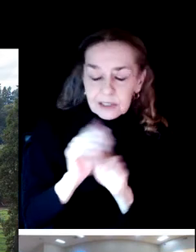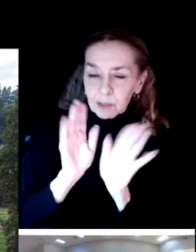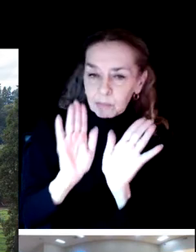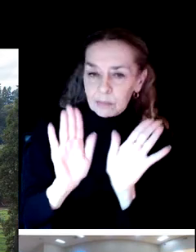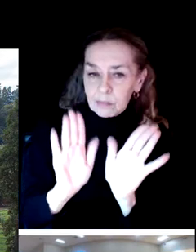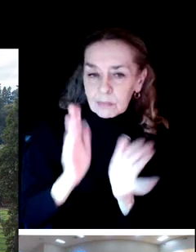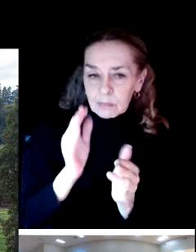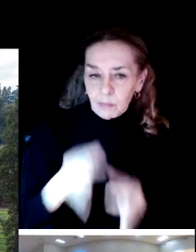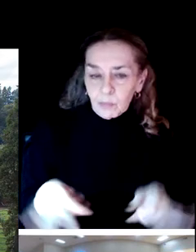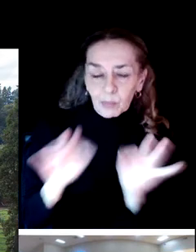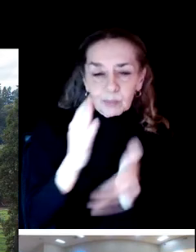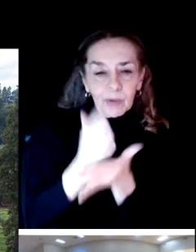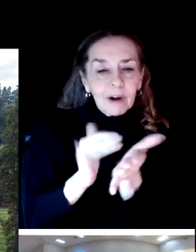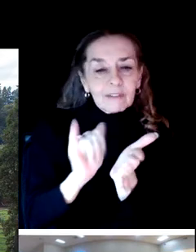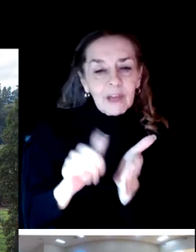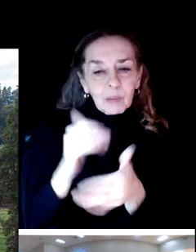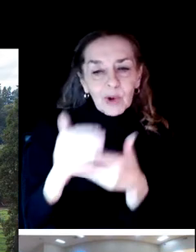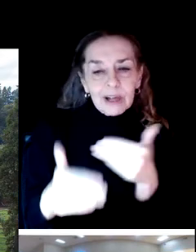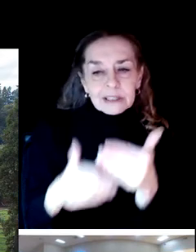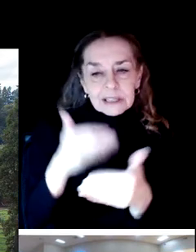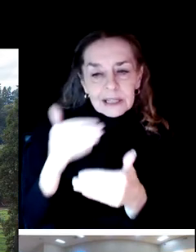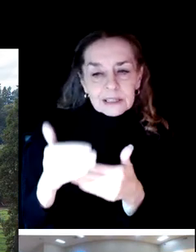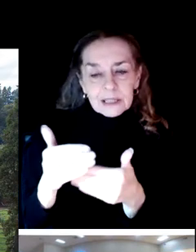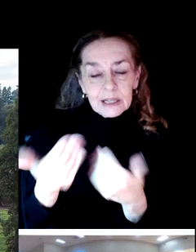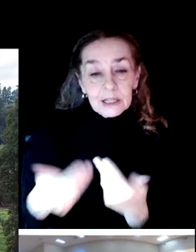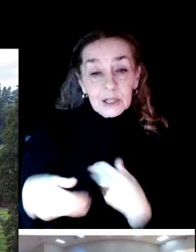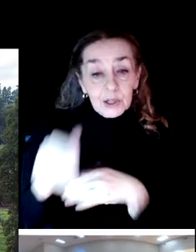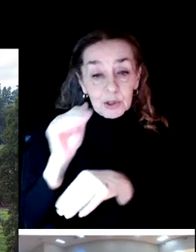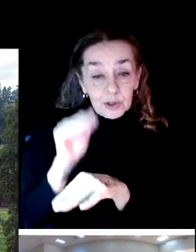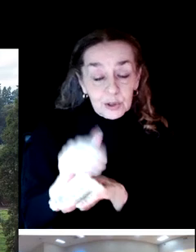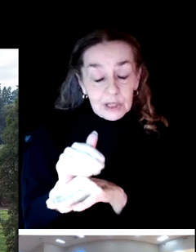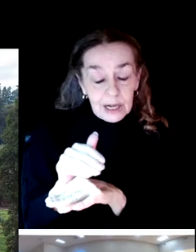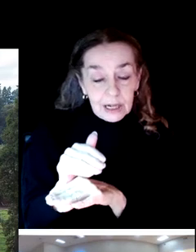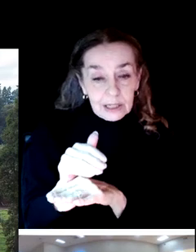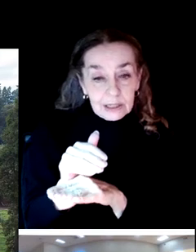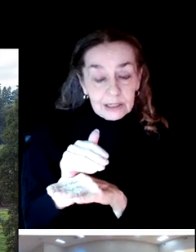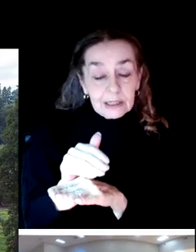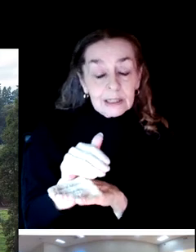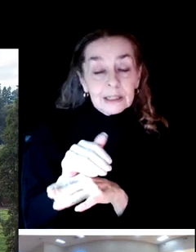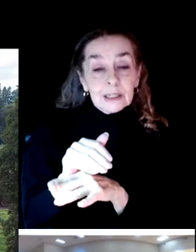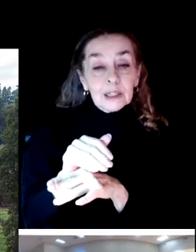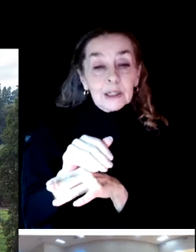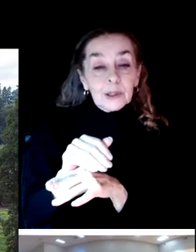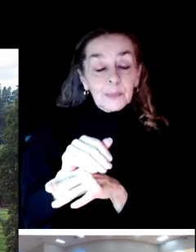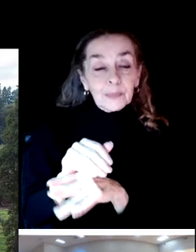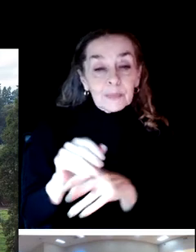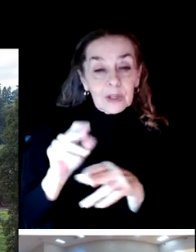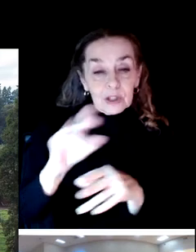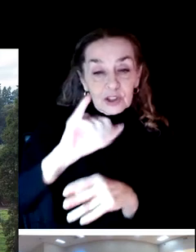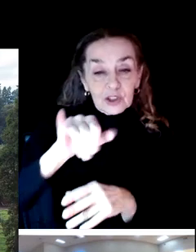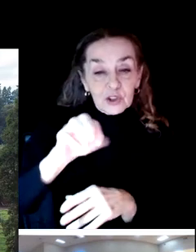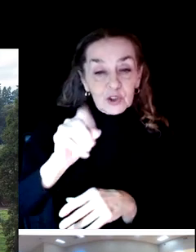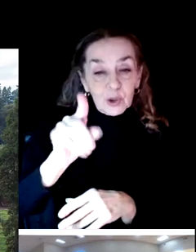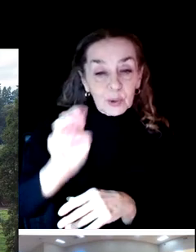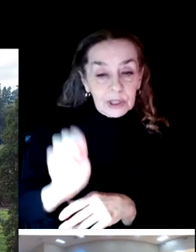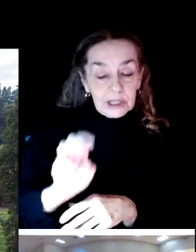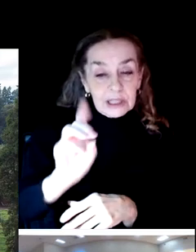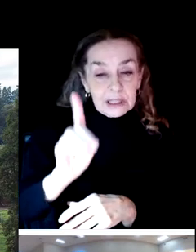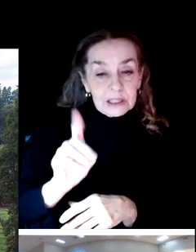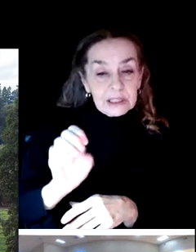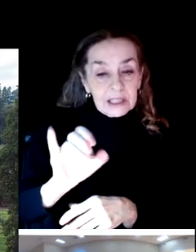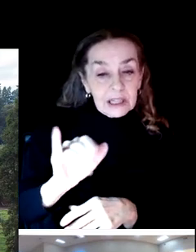So tonight, the meeting's going to be moderated by our own, Jodie Delsere, whois one of our